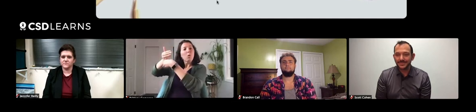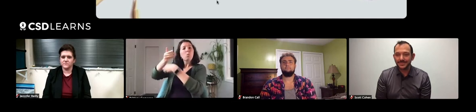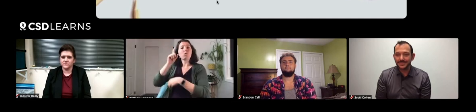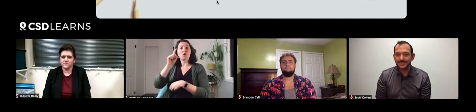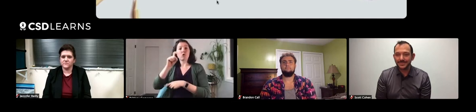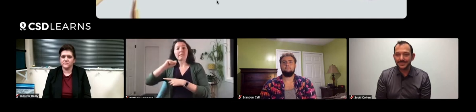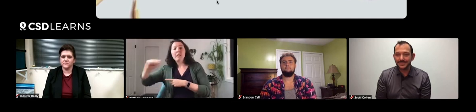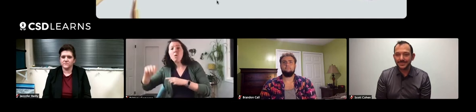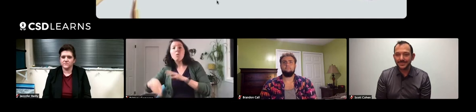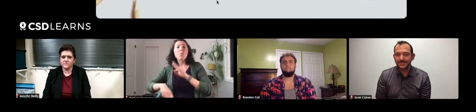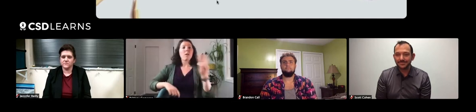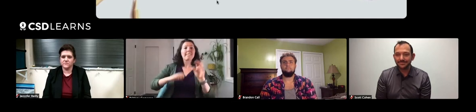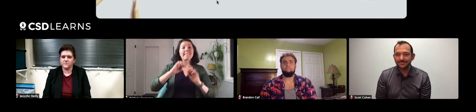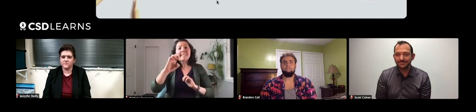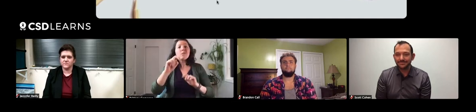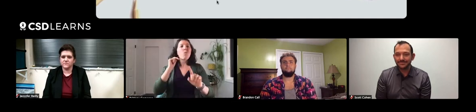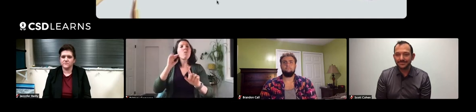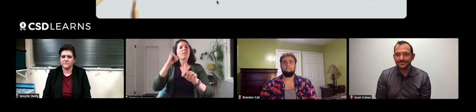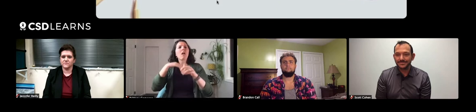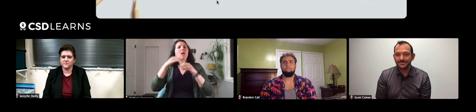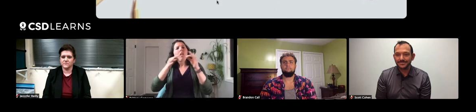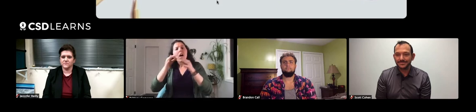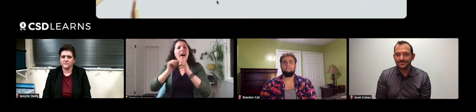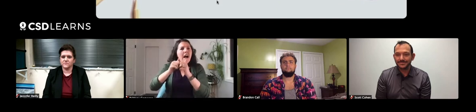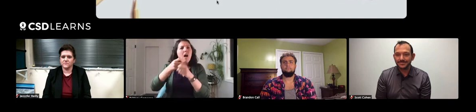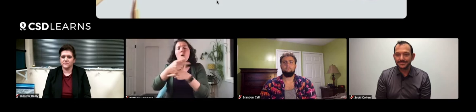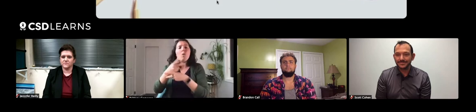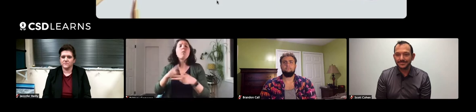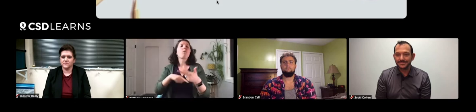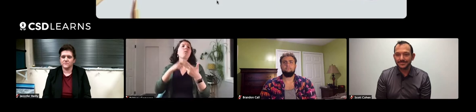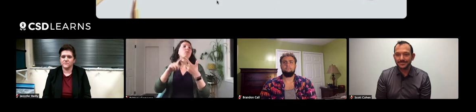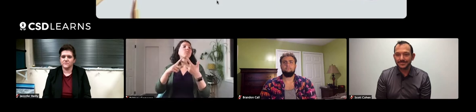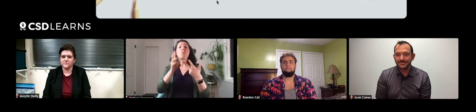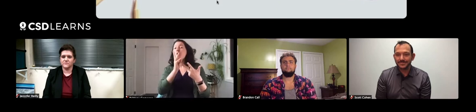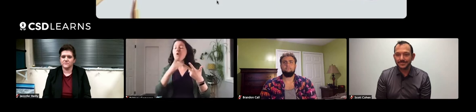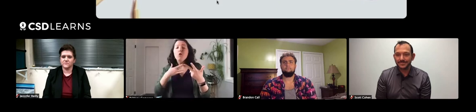near a south-facing window or north-facing window, how to water cacti,